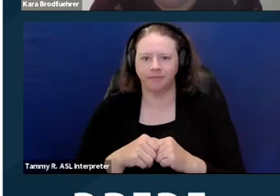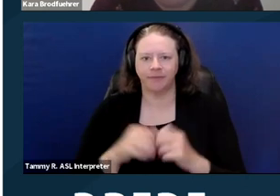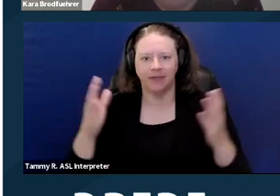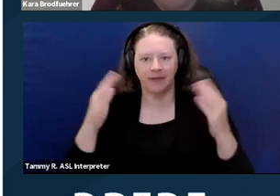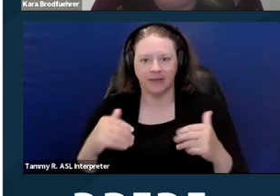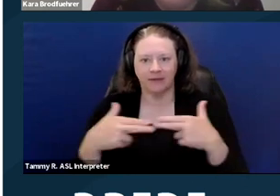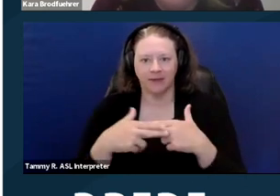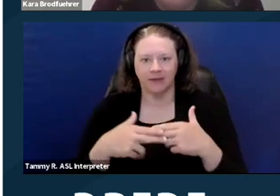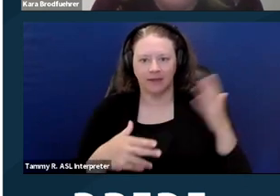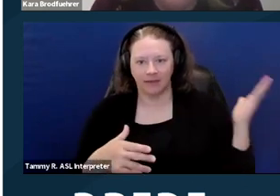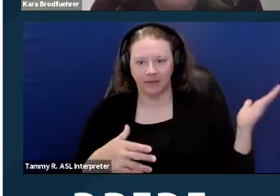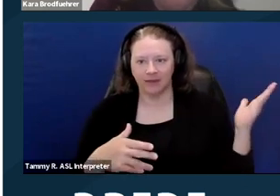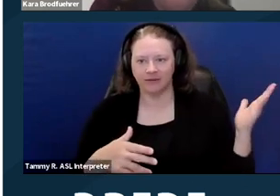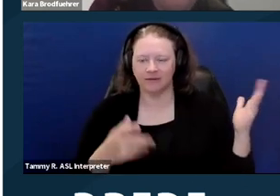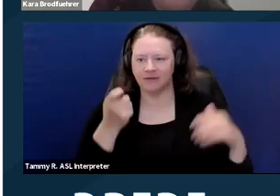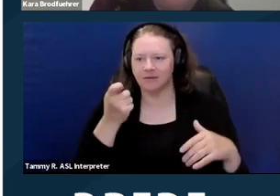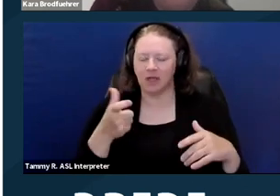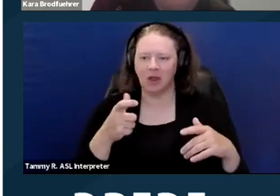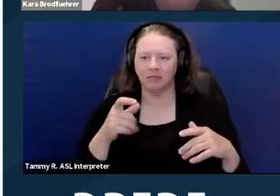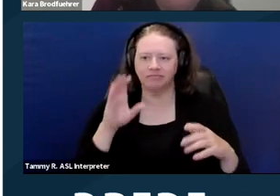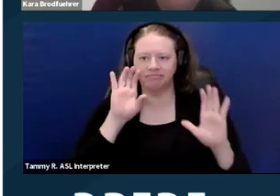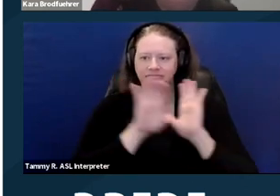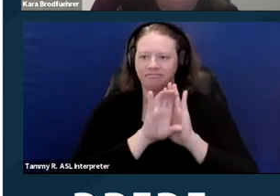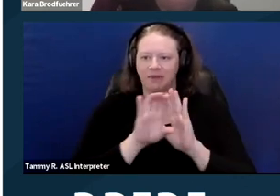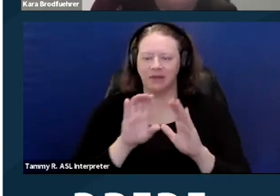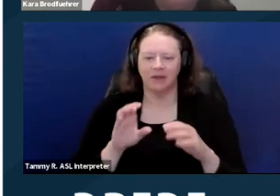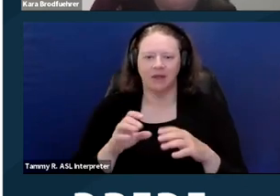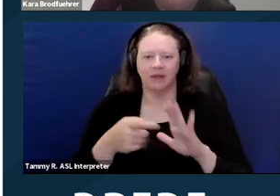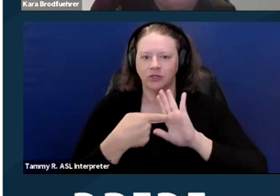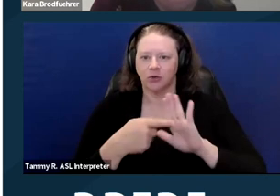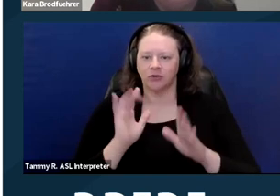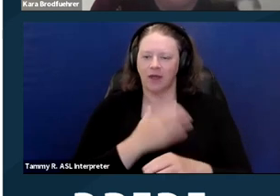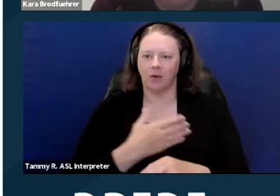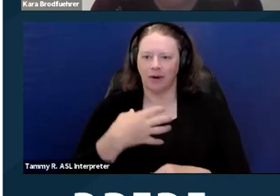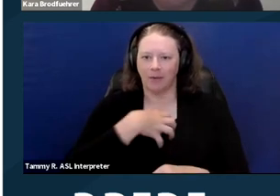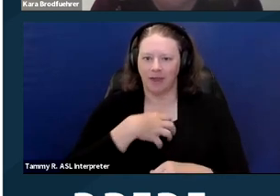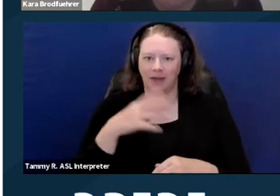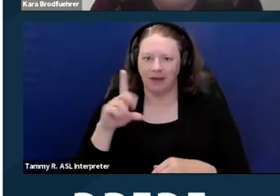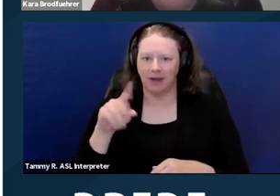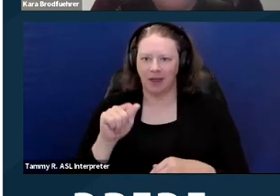And then this is just a little info about our complaint data. Unfortunately, it's very outdated